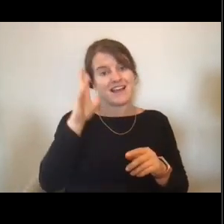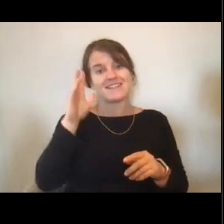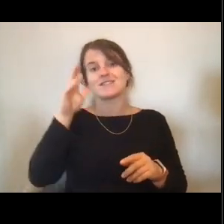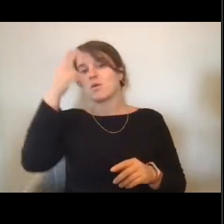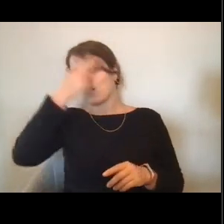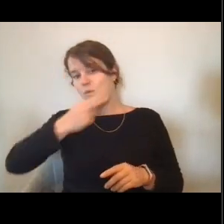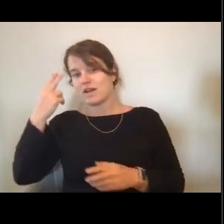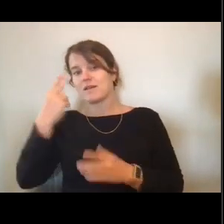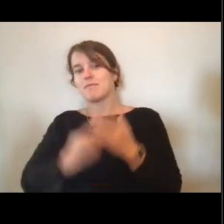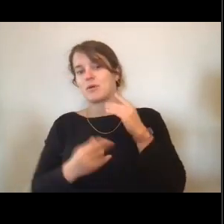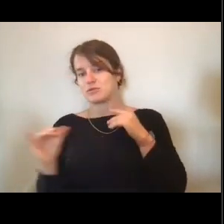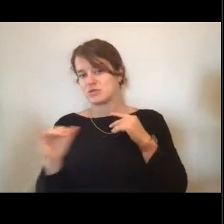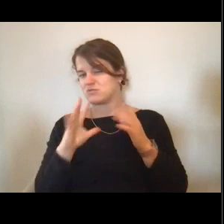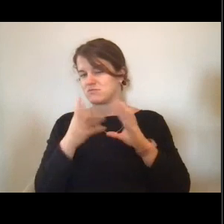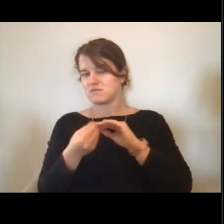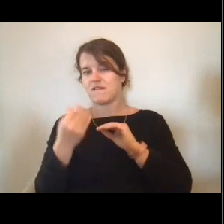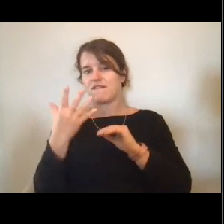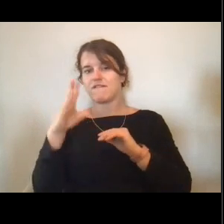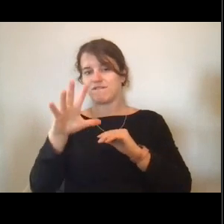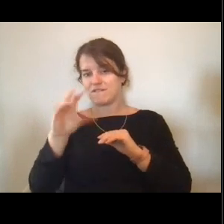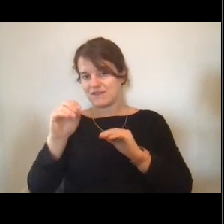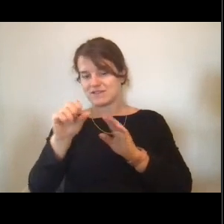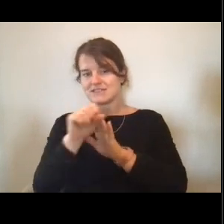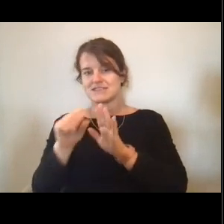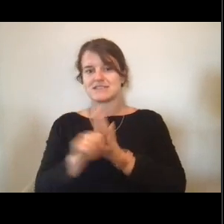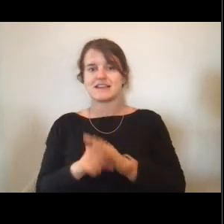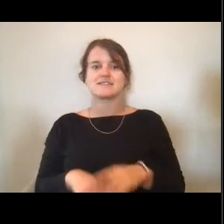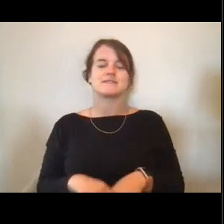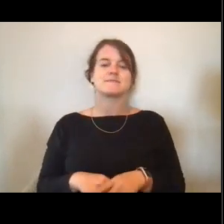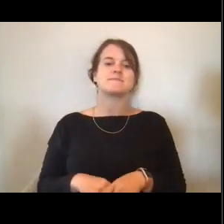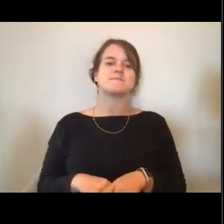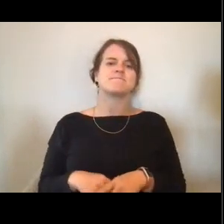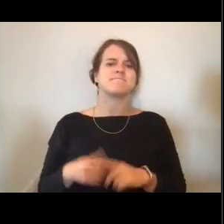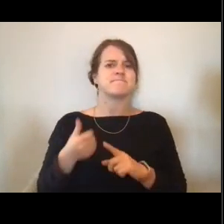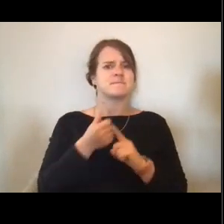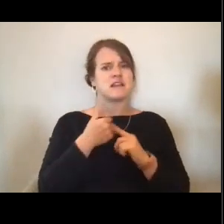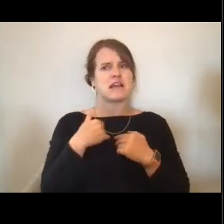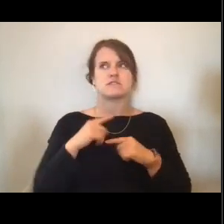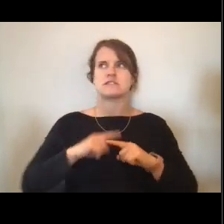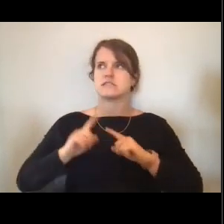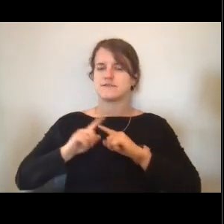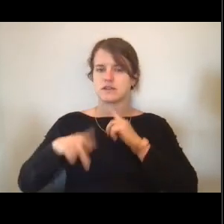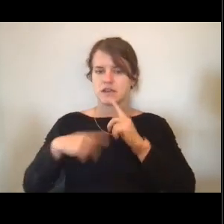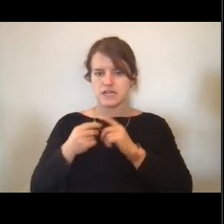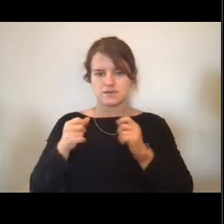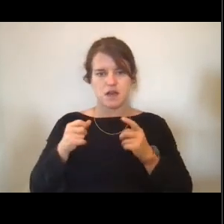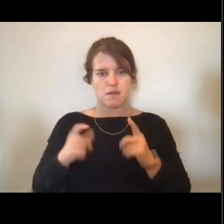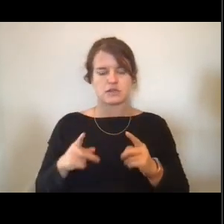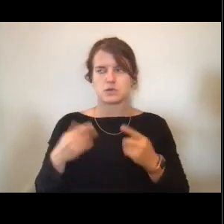And the types of opportunities that you can have during your land assignment are endless.